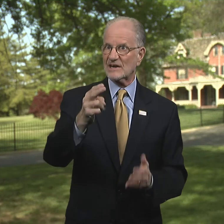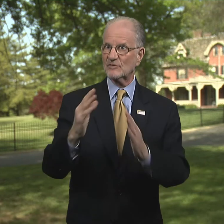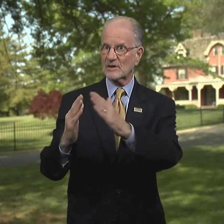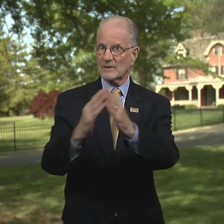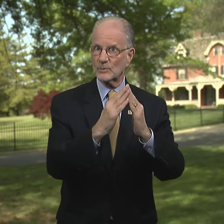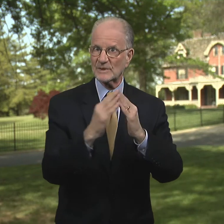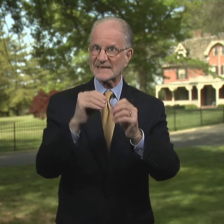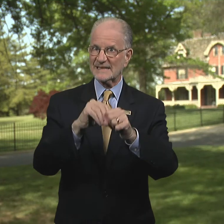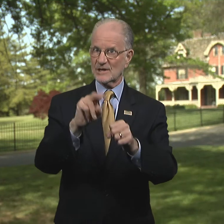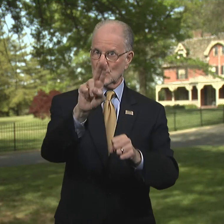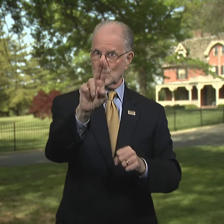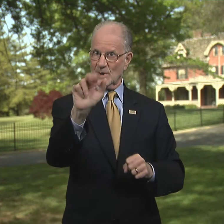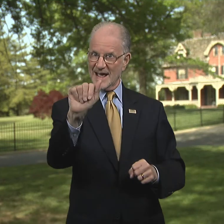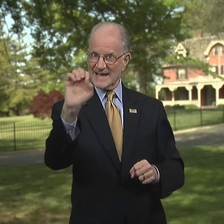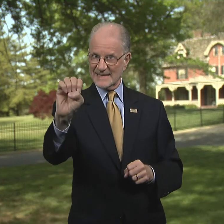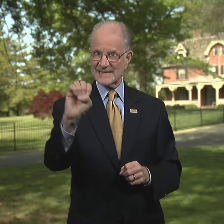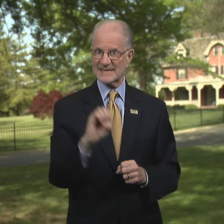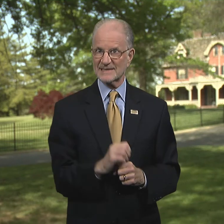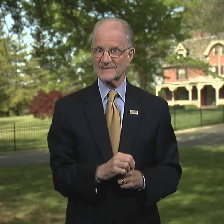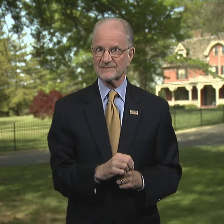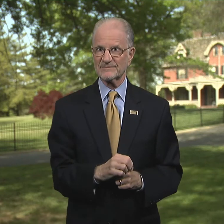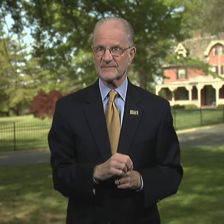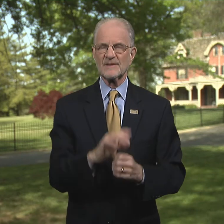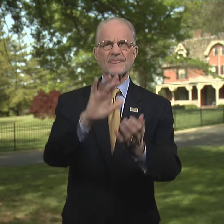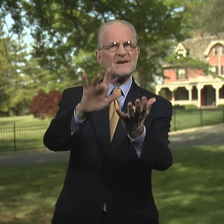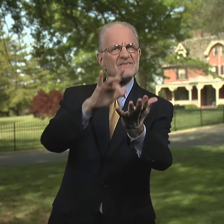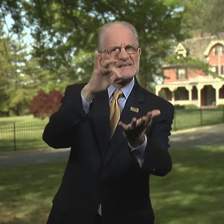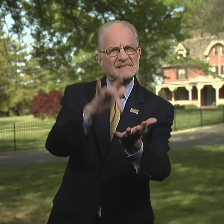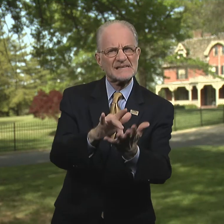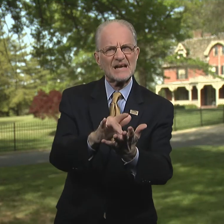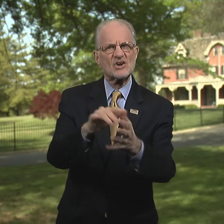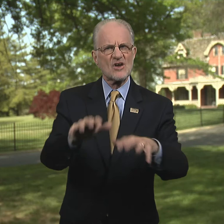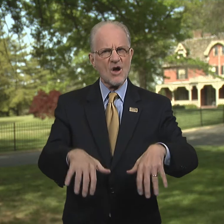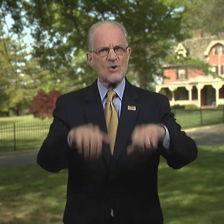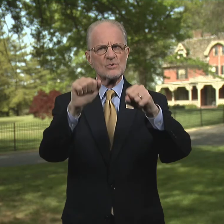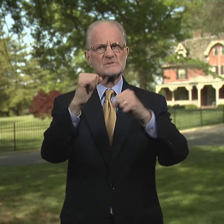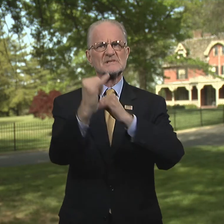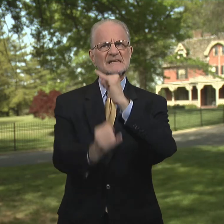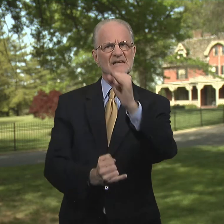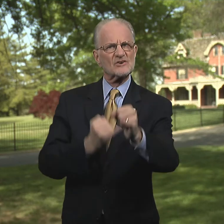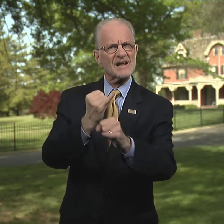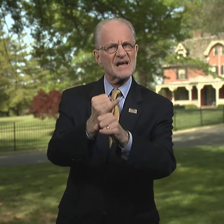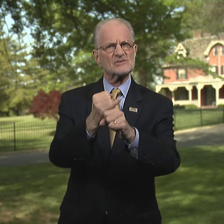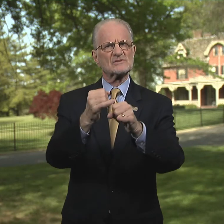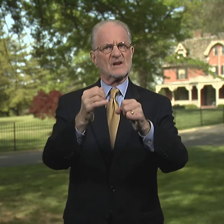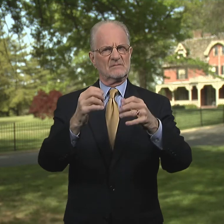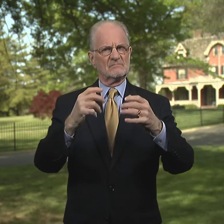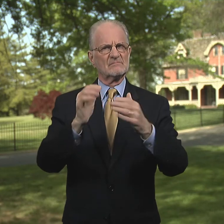community in the UAE. The Center hosted international leaders